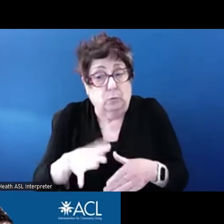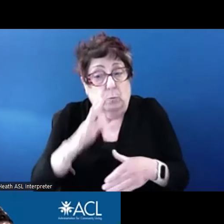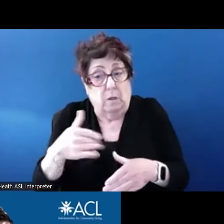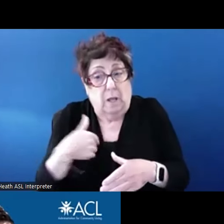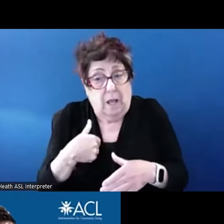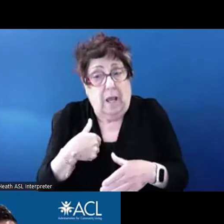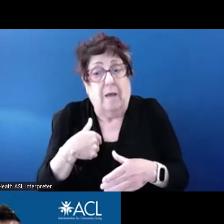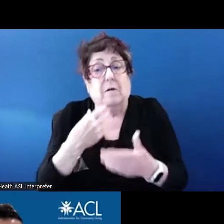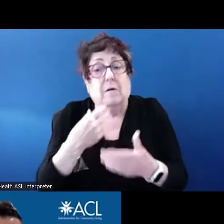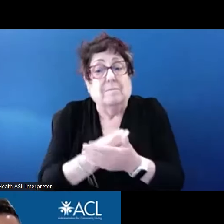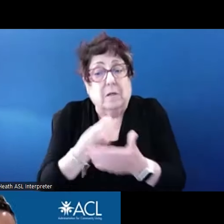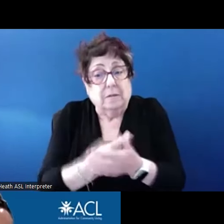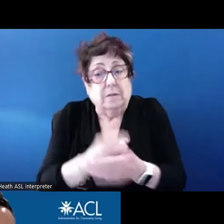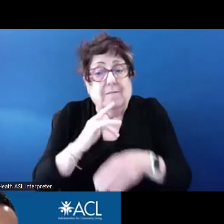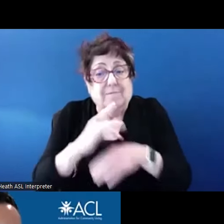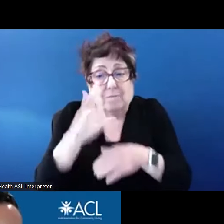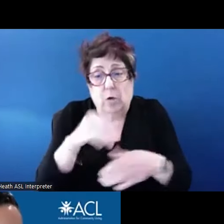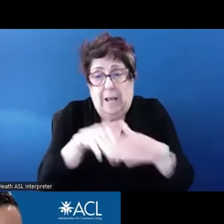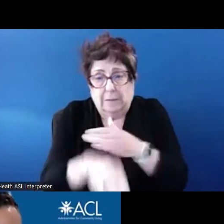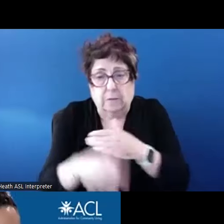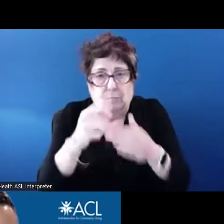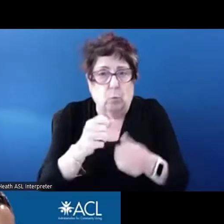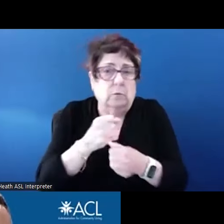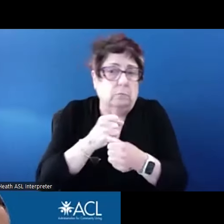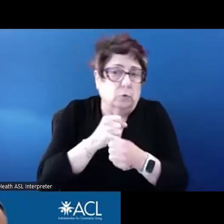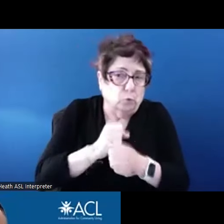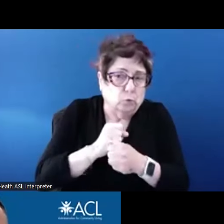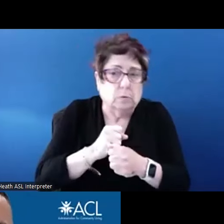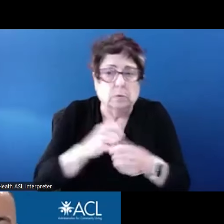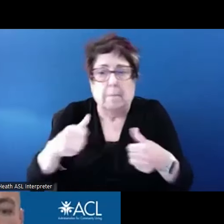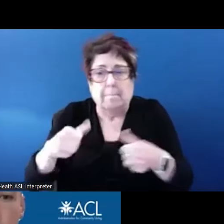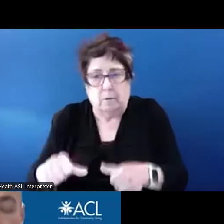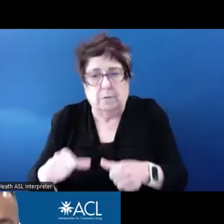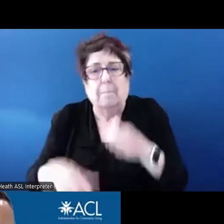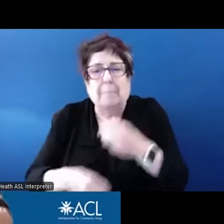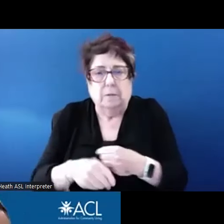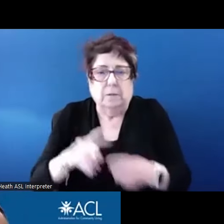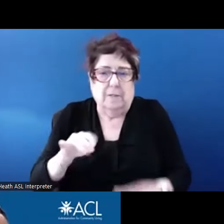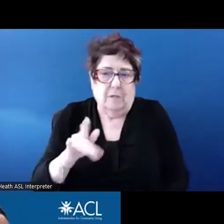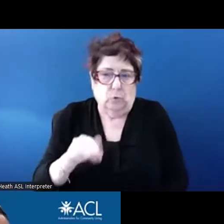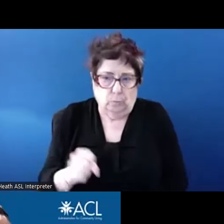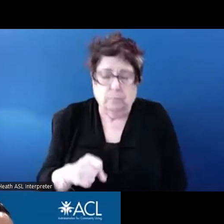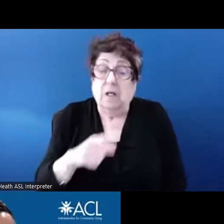to this, how does issue guidance clarify that the administrative fees we supply to public housing